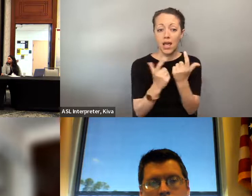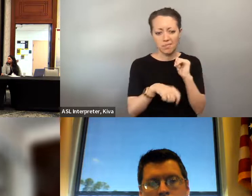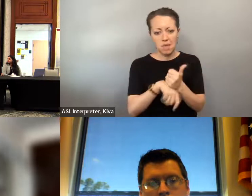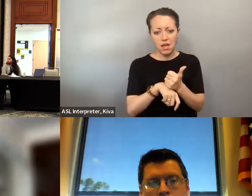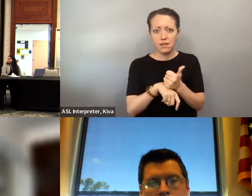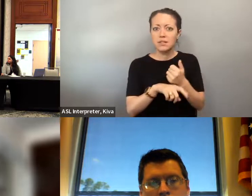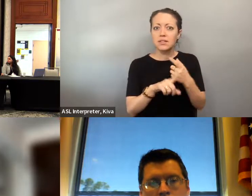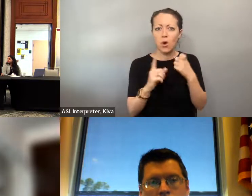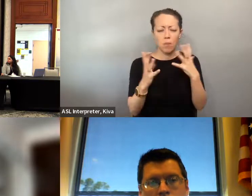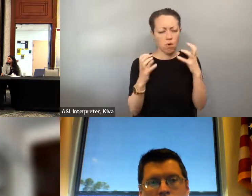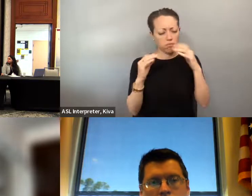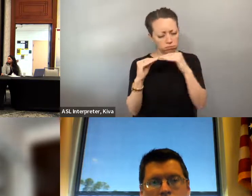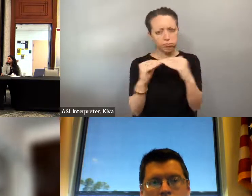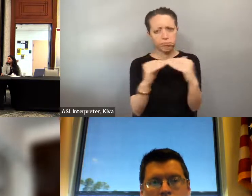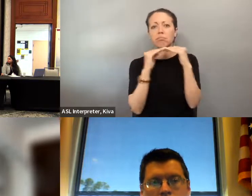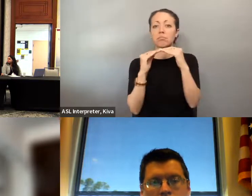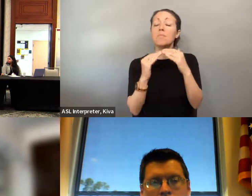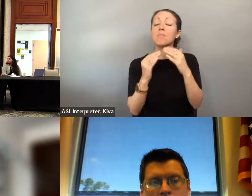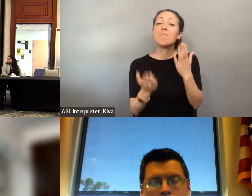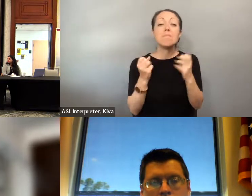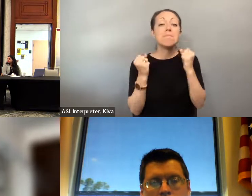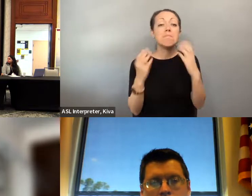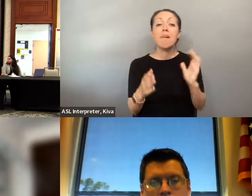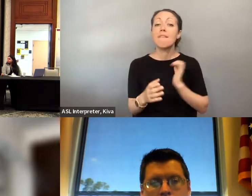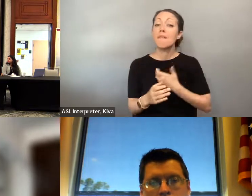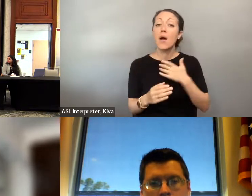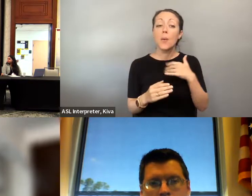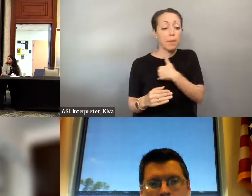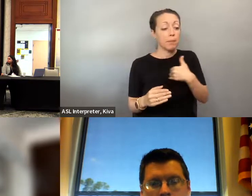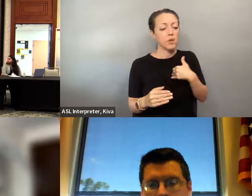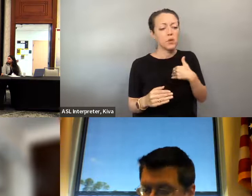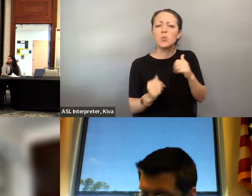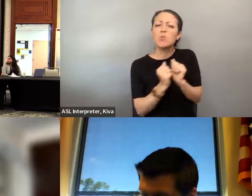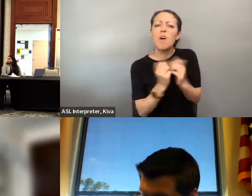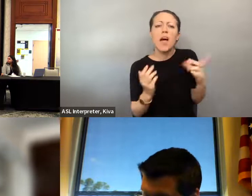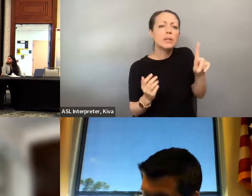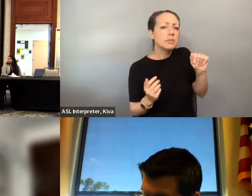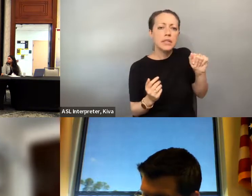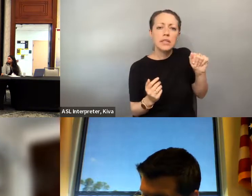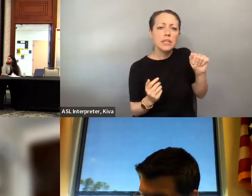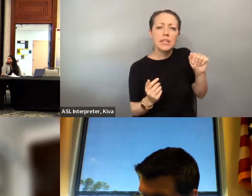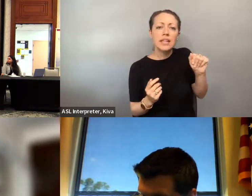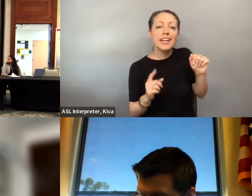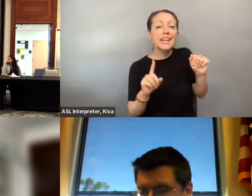power. We need to have our own vote so we can advocate for others and the league has never forgotten that. So even